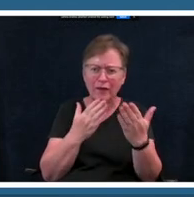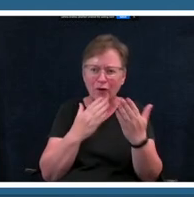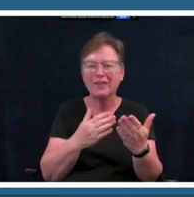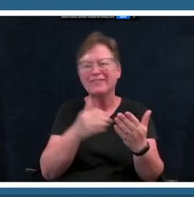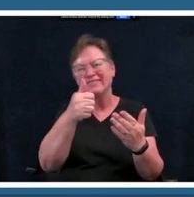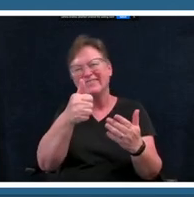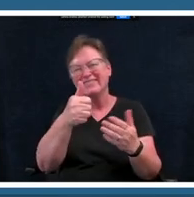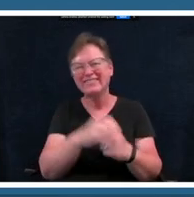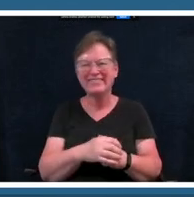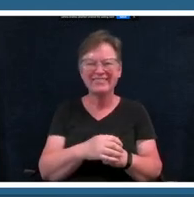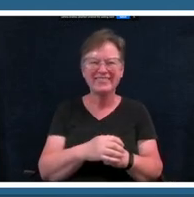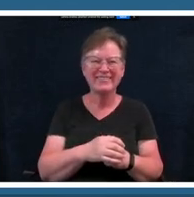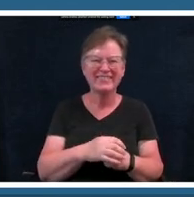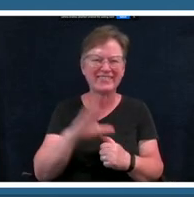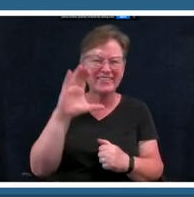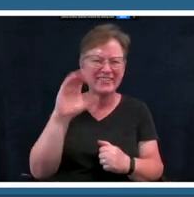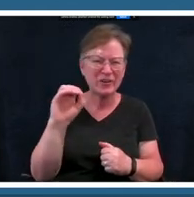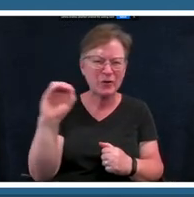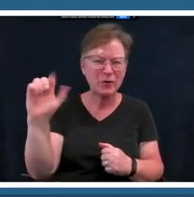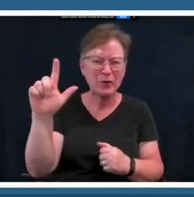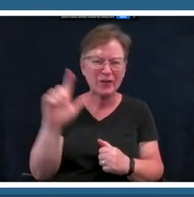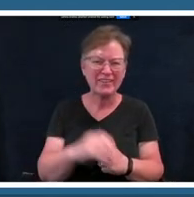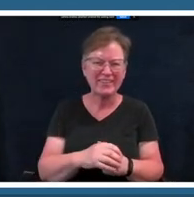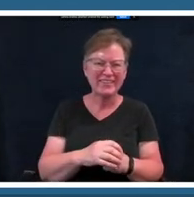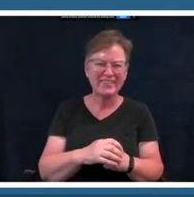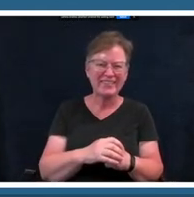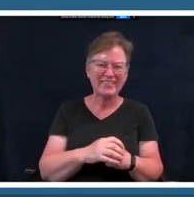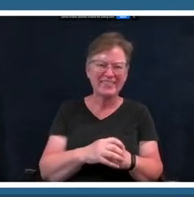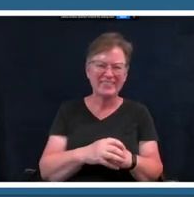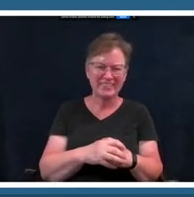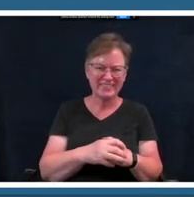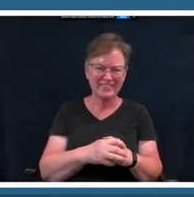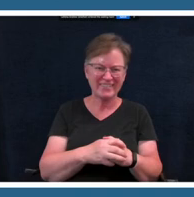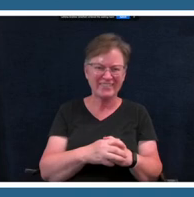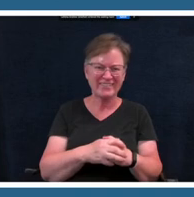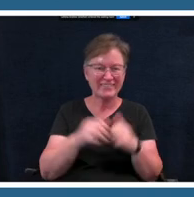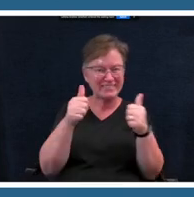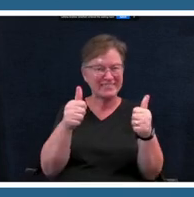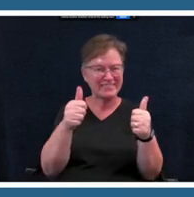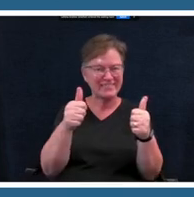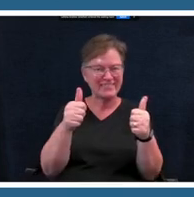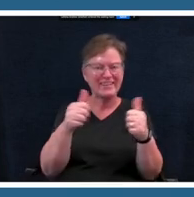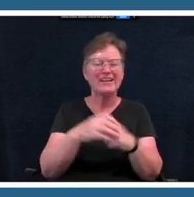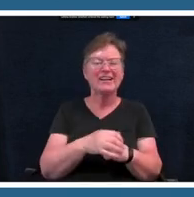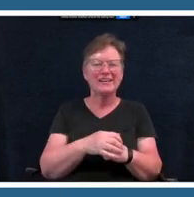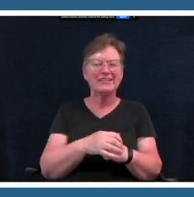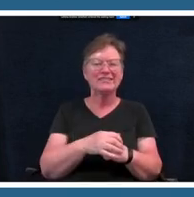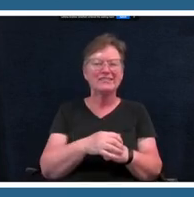cool um yeah so